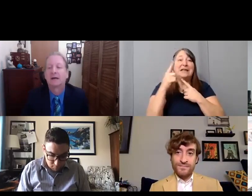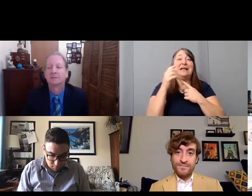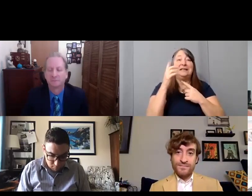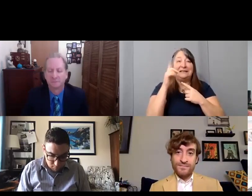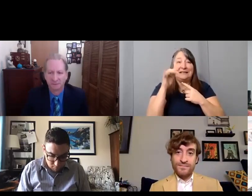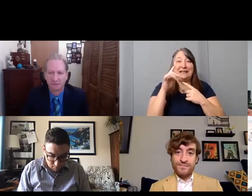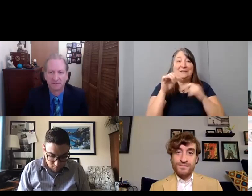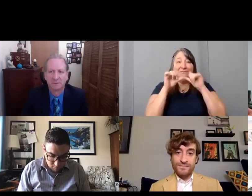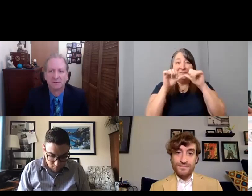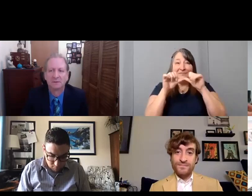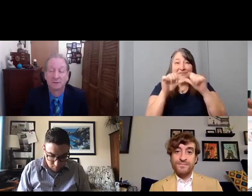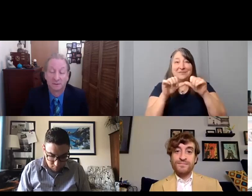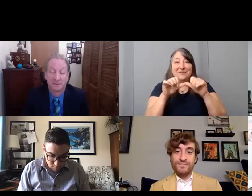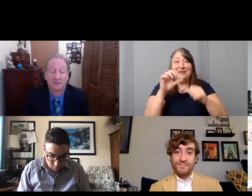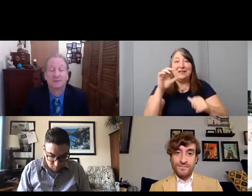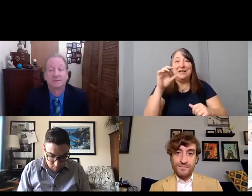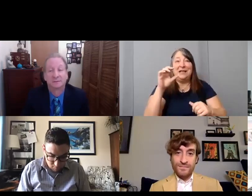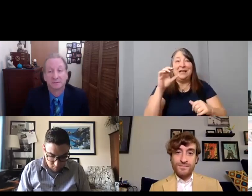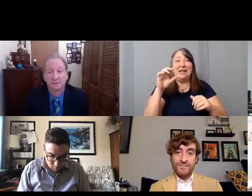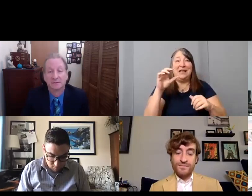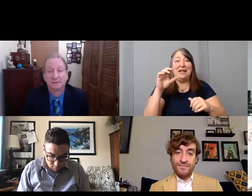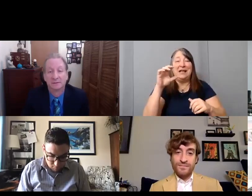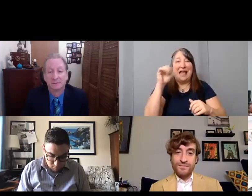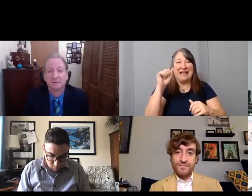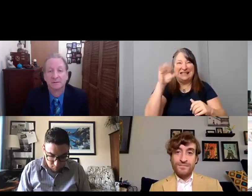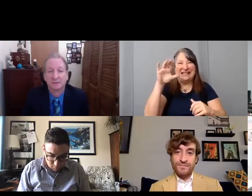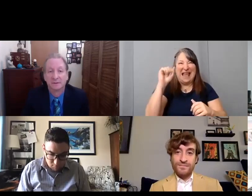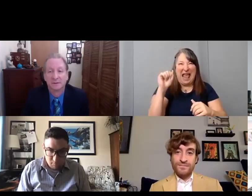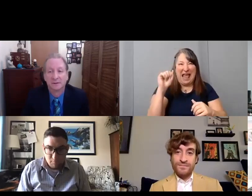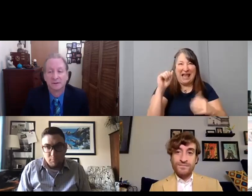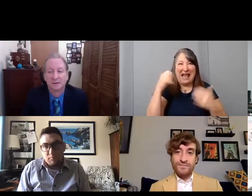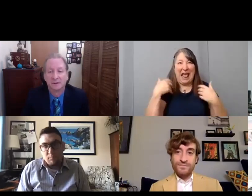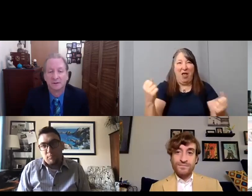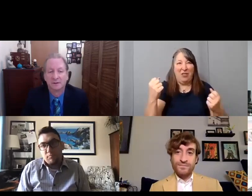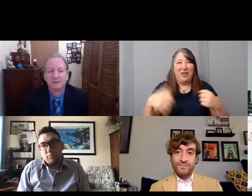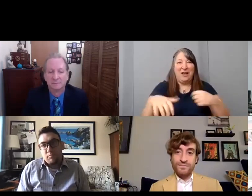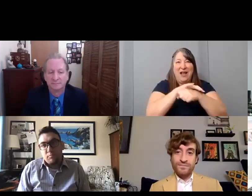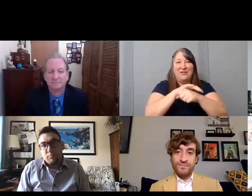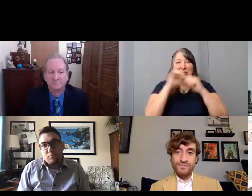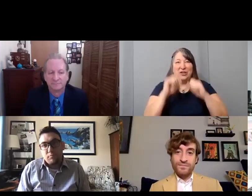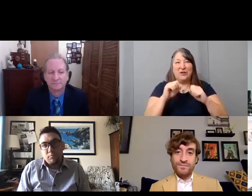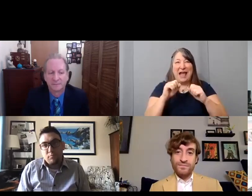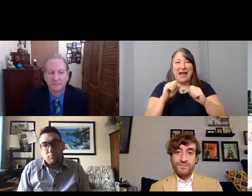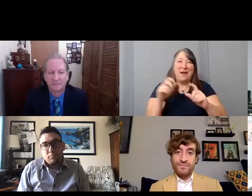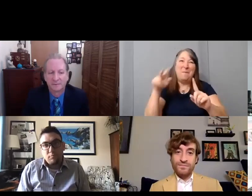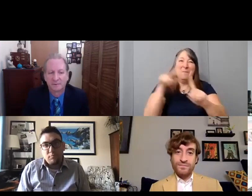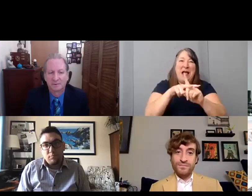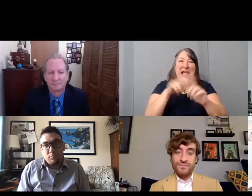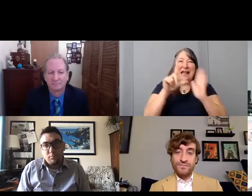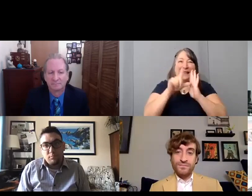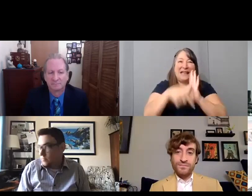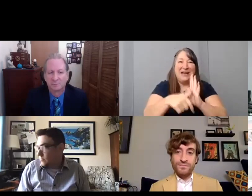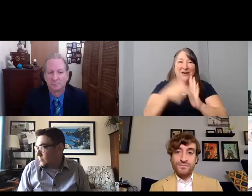Um, so you can apply a little bit later if you still need coverage. Yeah.